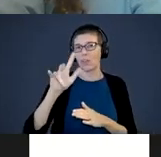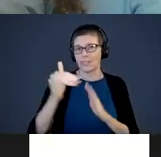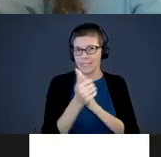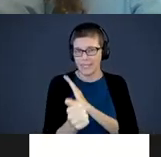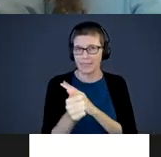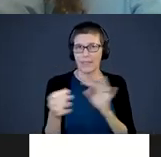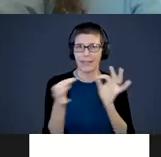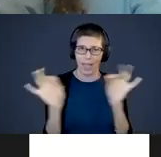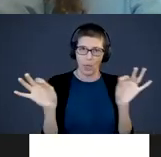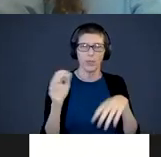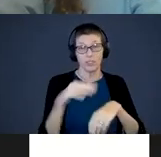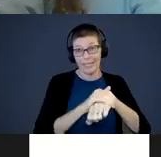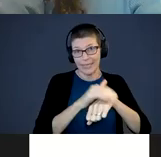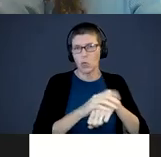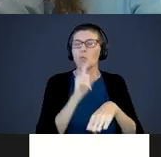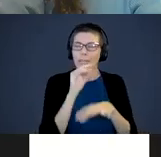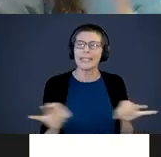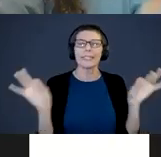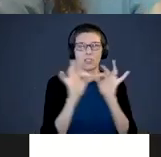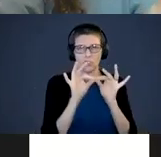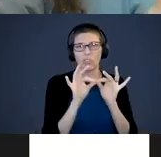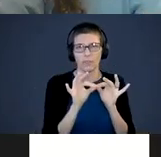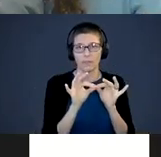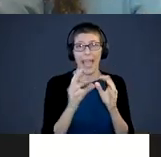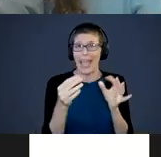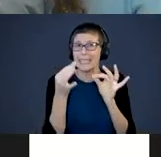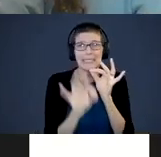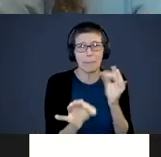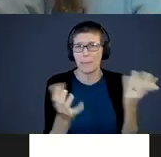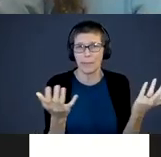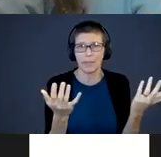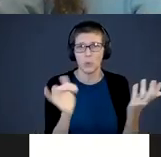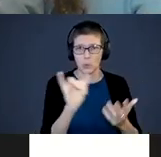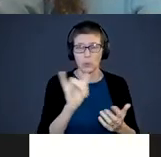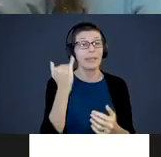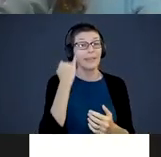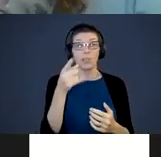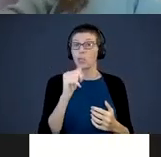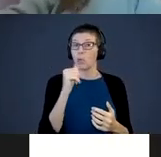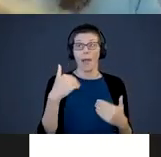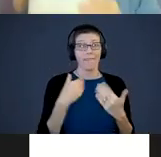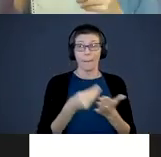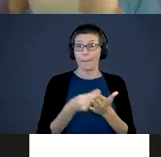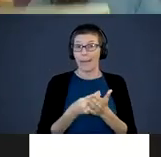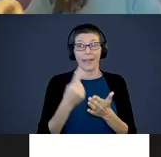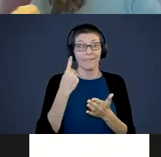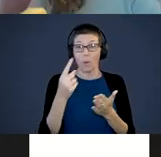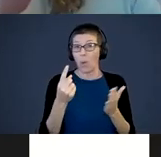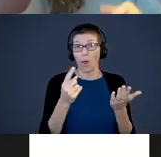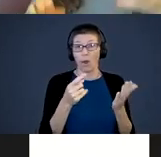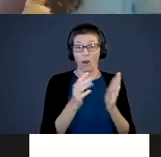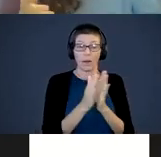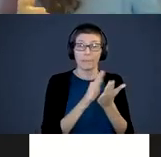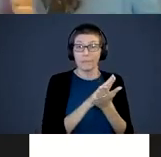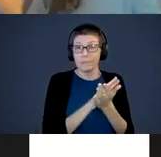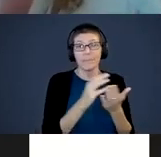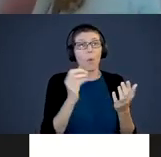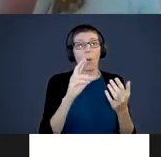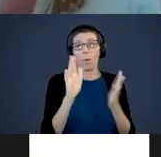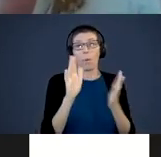English. It is simple to do. If you don't have money for even these or books, go to the library.